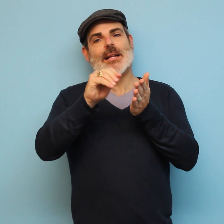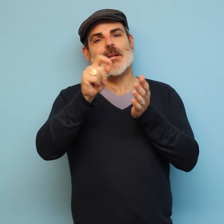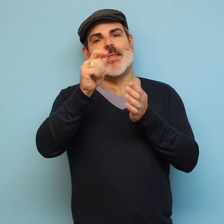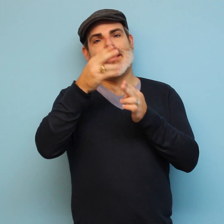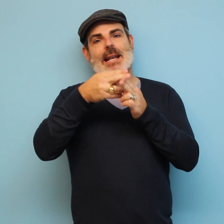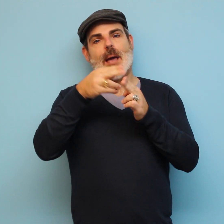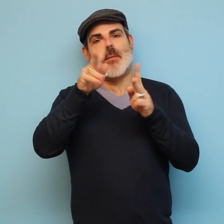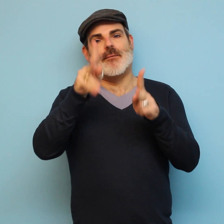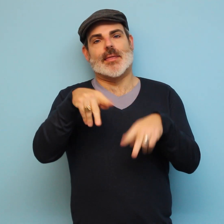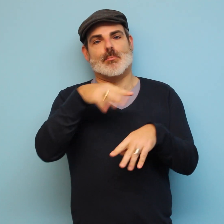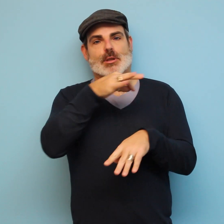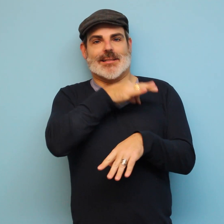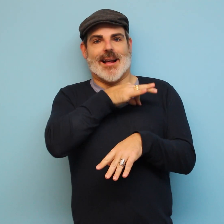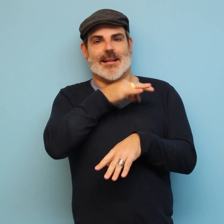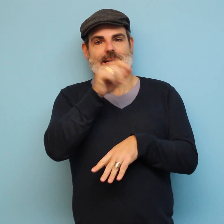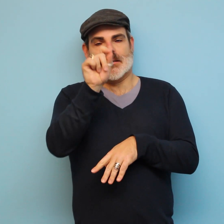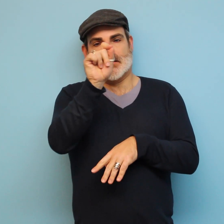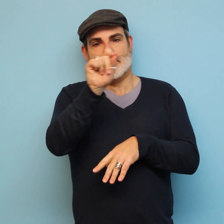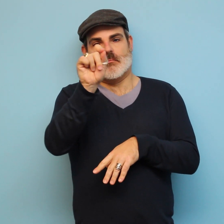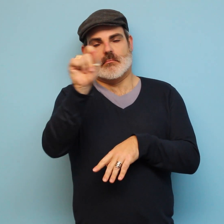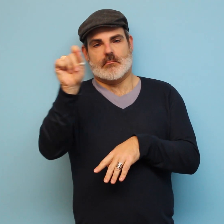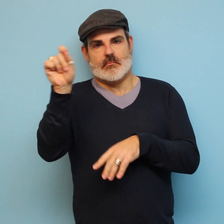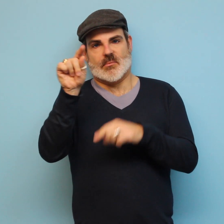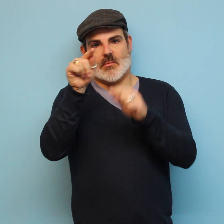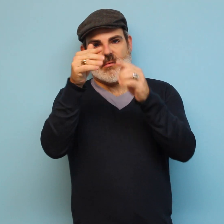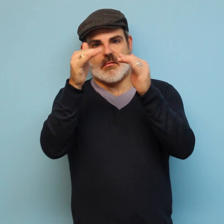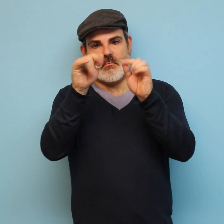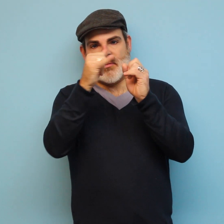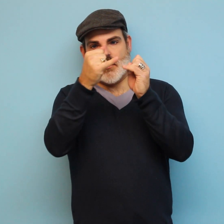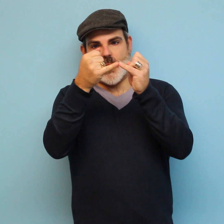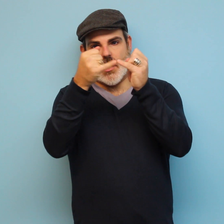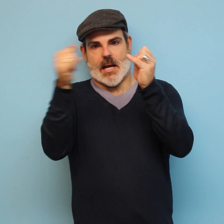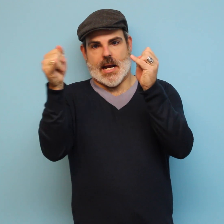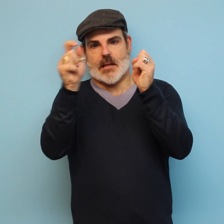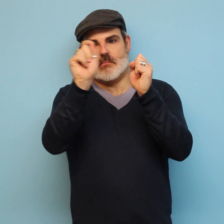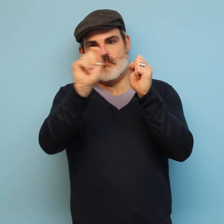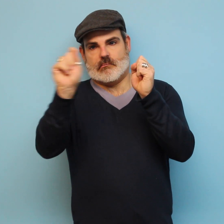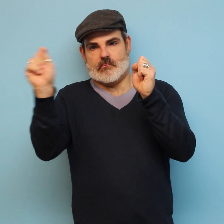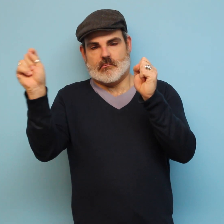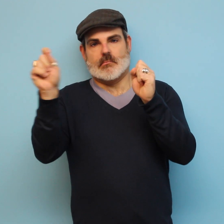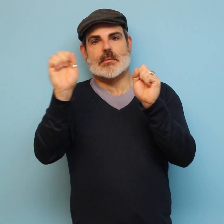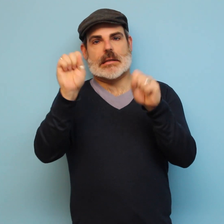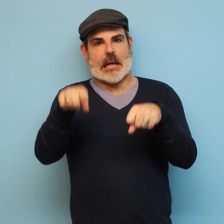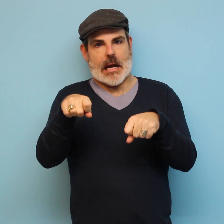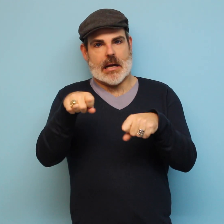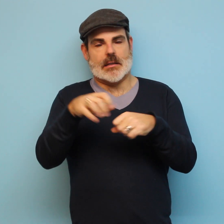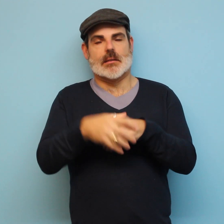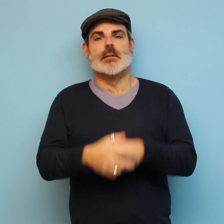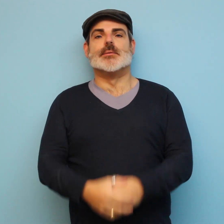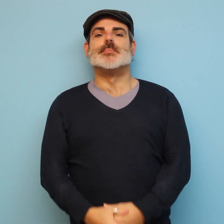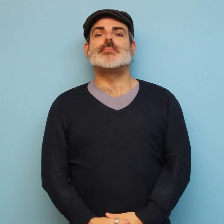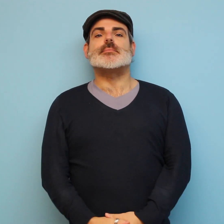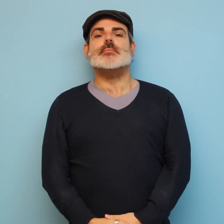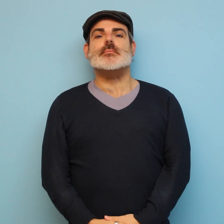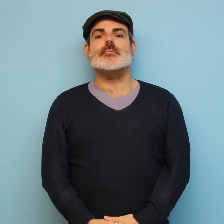Just write their name on the blank line under the other candidates.